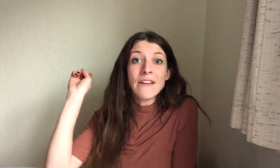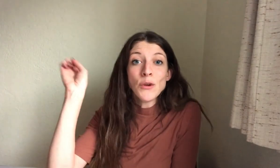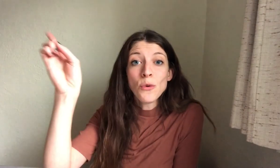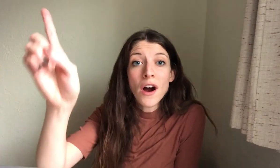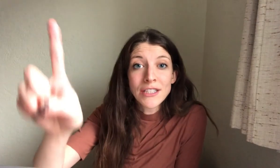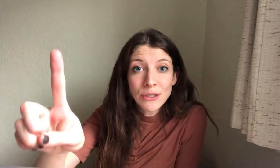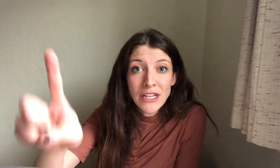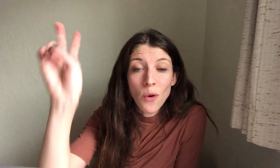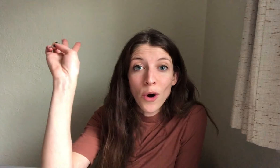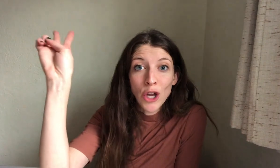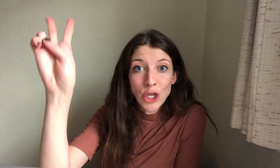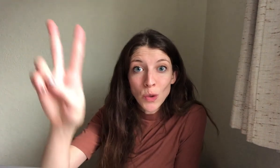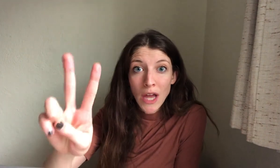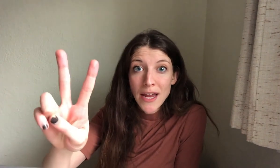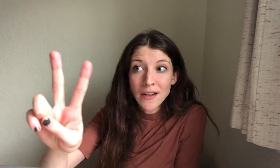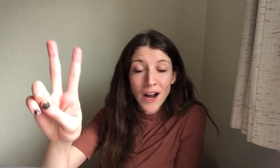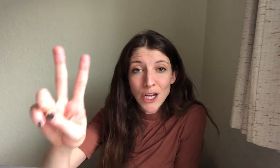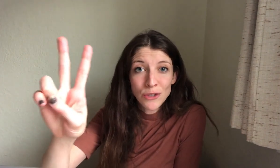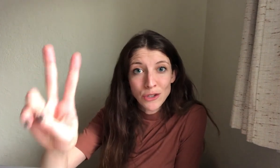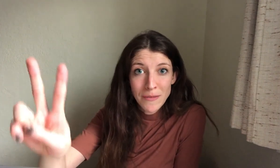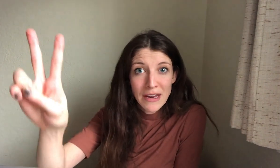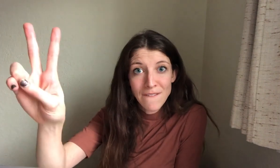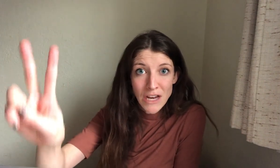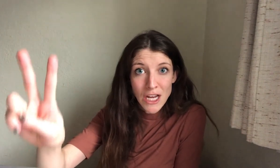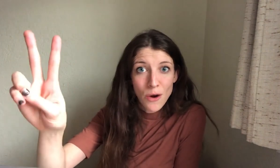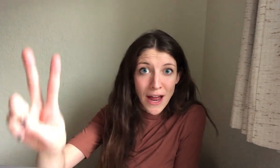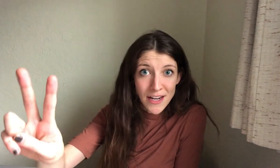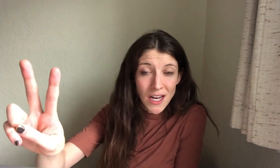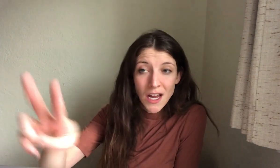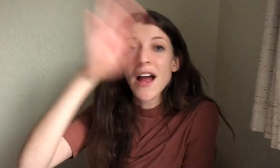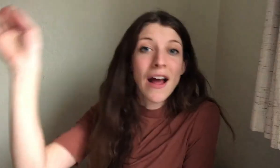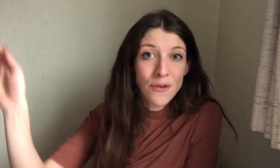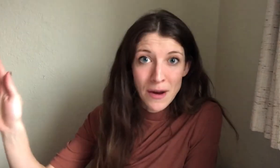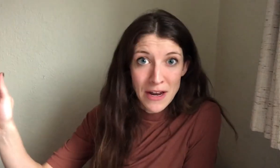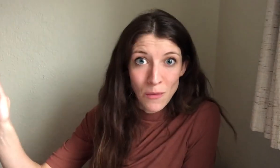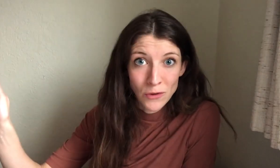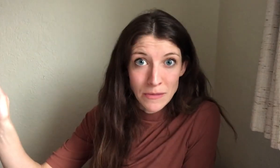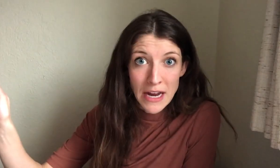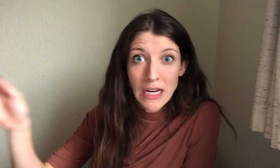if you are a student or you like audio streaming video editing, I highly recommend the multi mic,